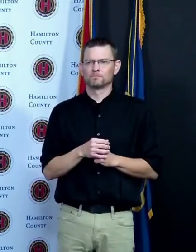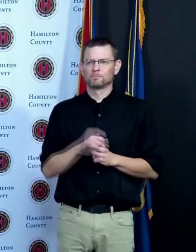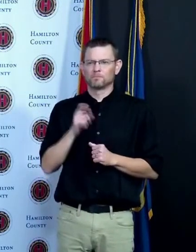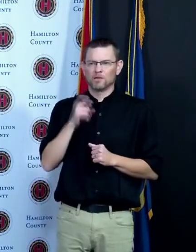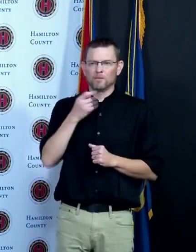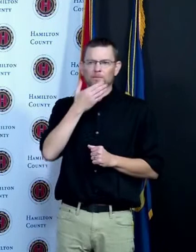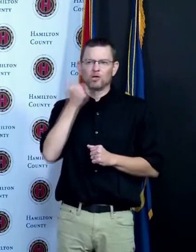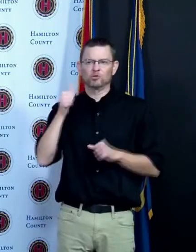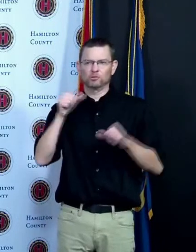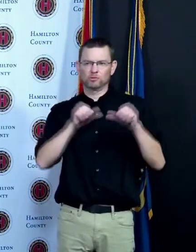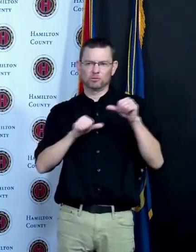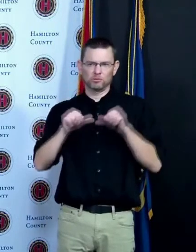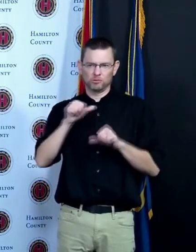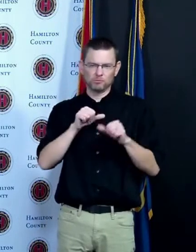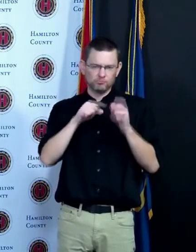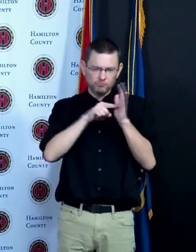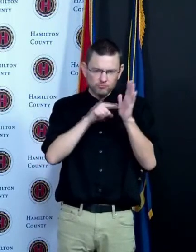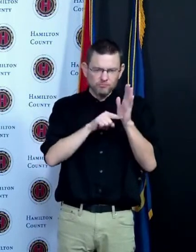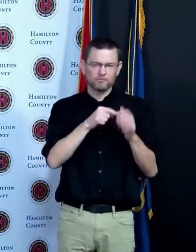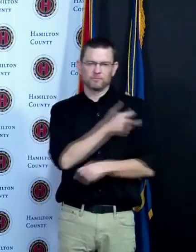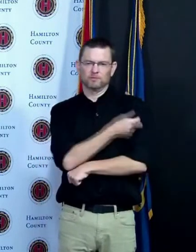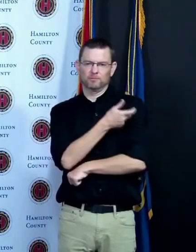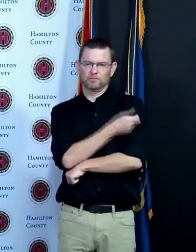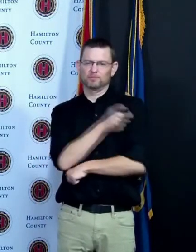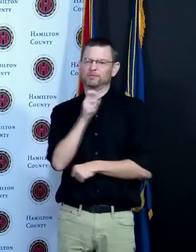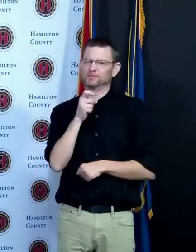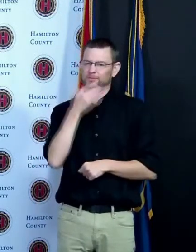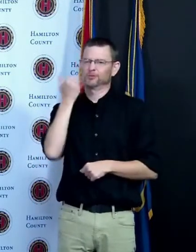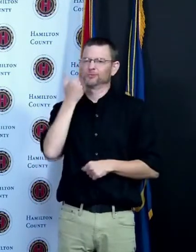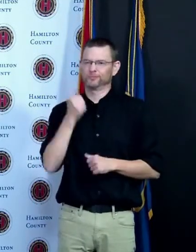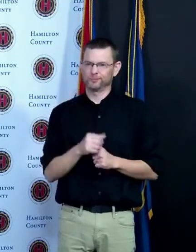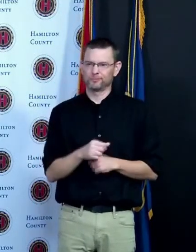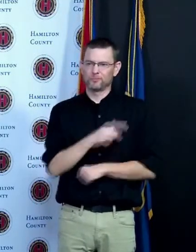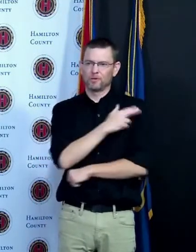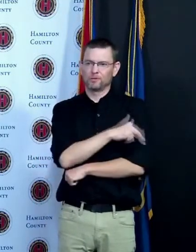in addition our hospital systems are required to report when they have somebody show up that's been